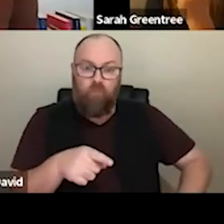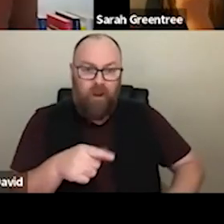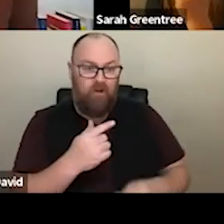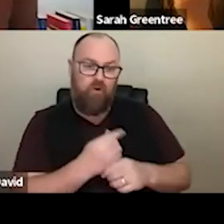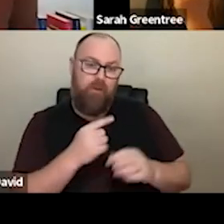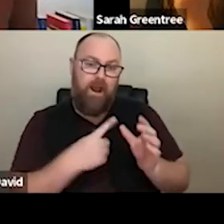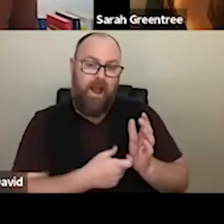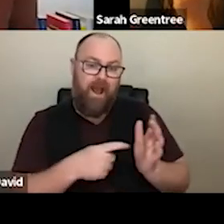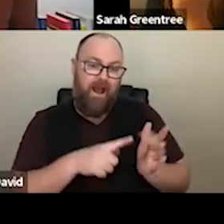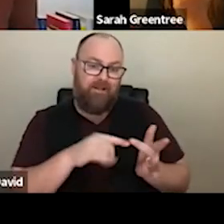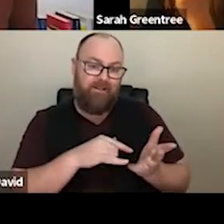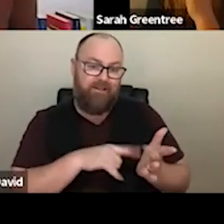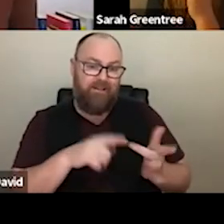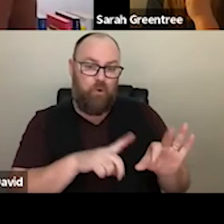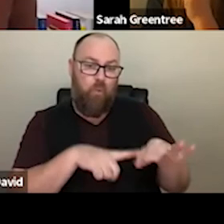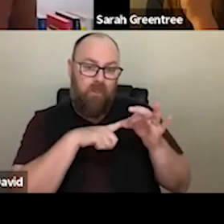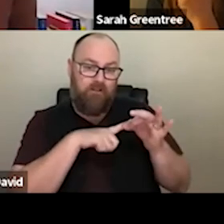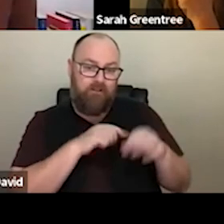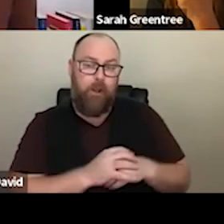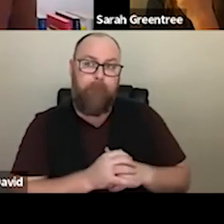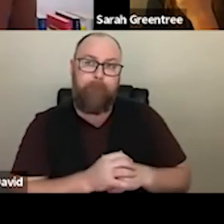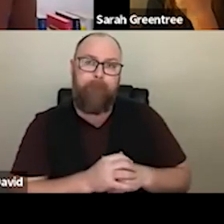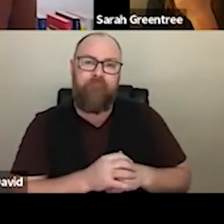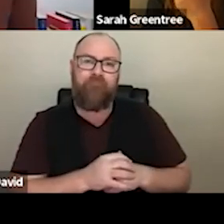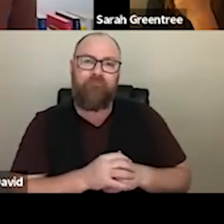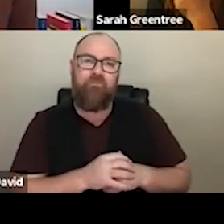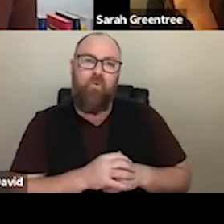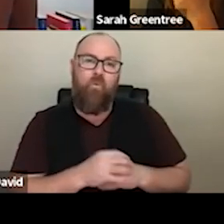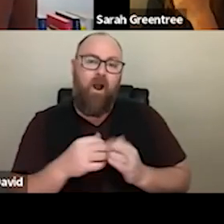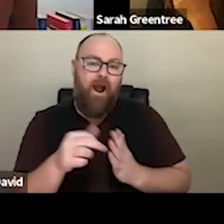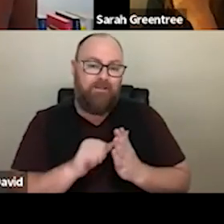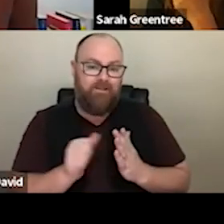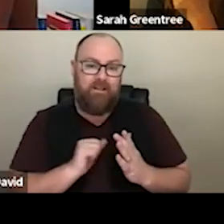we sort of talk about artistic ambition. And I think there is a sense that what we are looking for about. We sort of talk about artistic quality. We sort of talk about artistic ambition, and